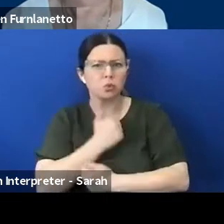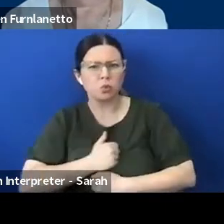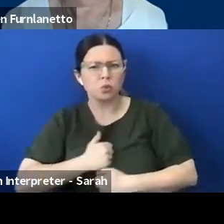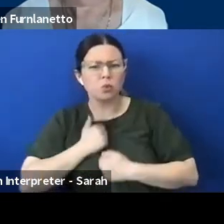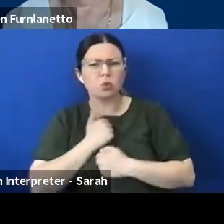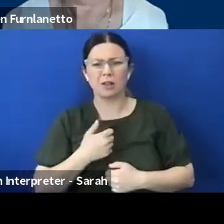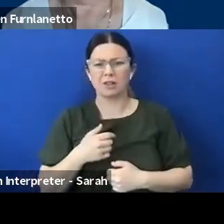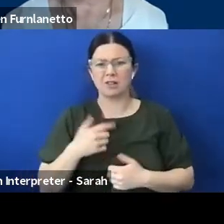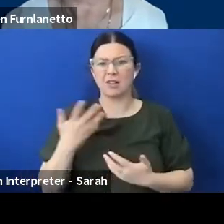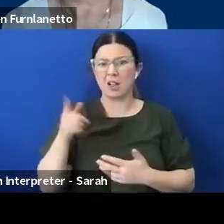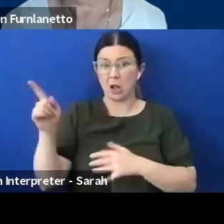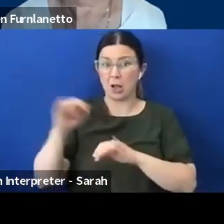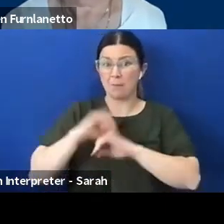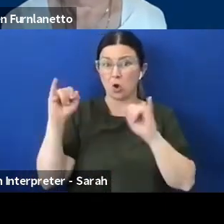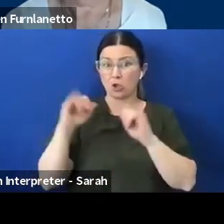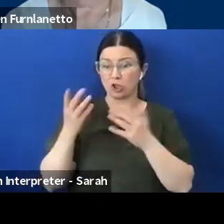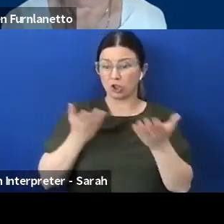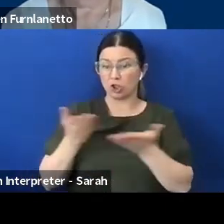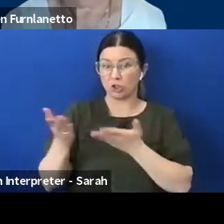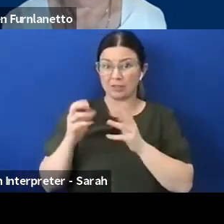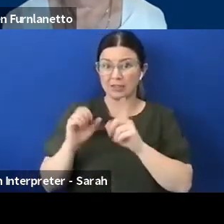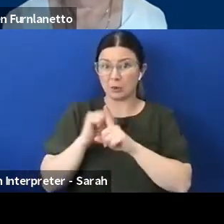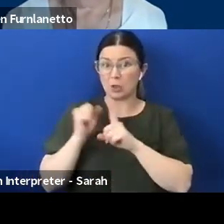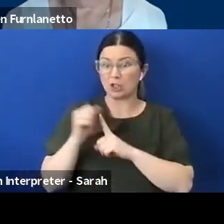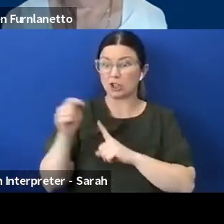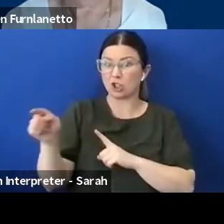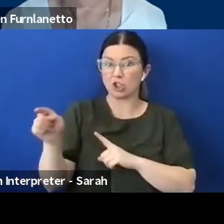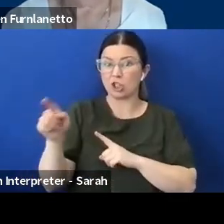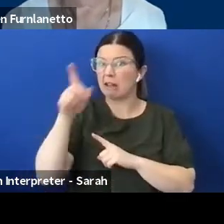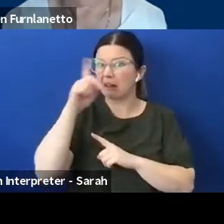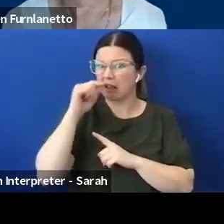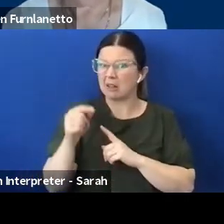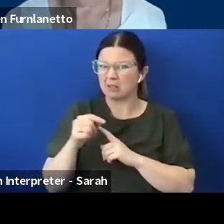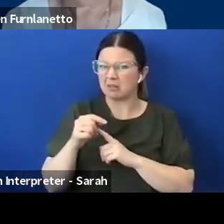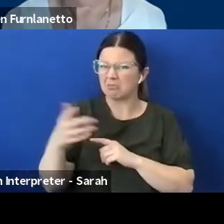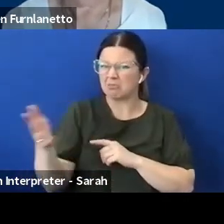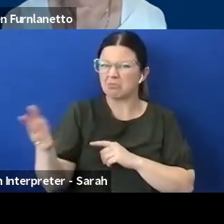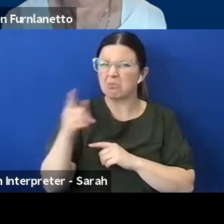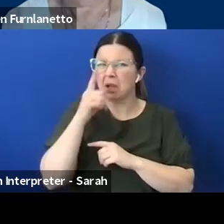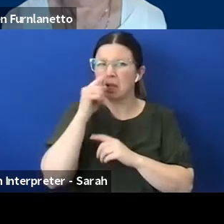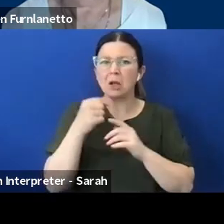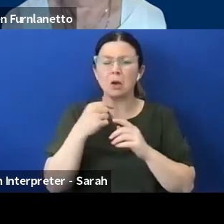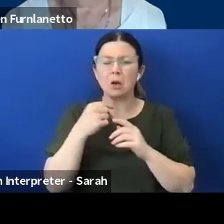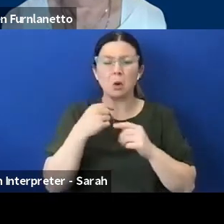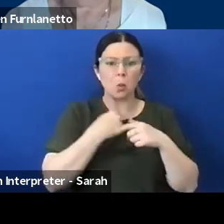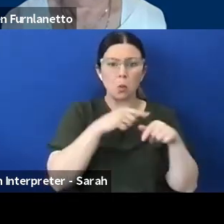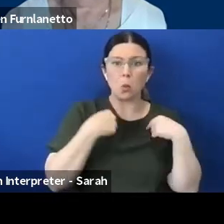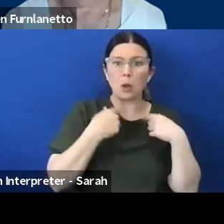situations like that can and probably should be a topic where, you know, we organise a webinar with